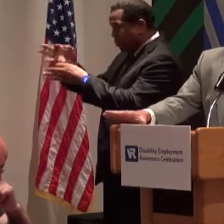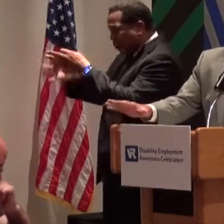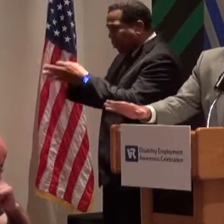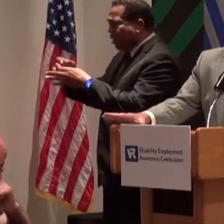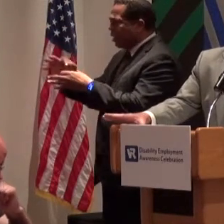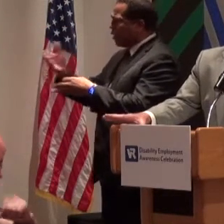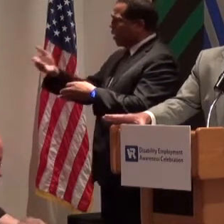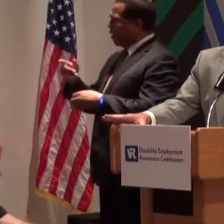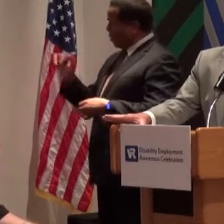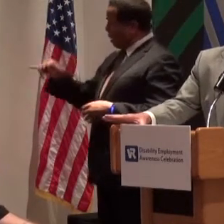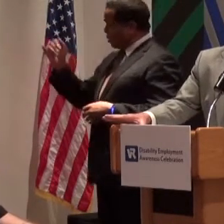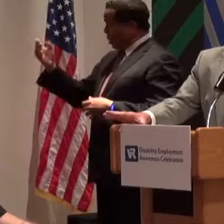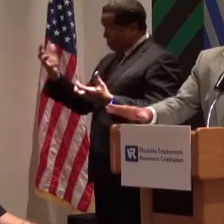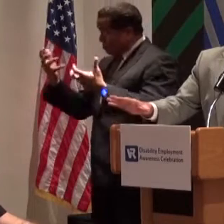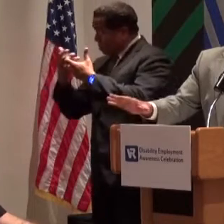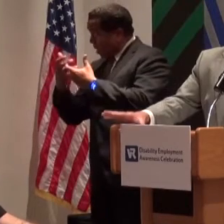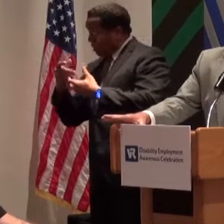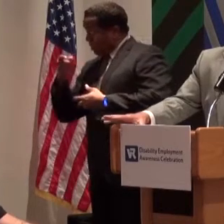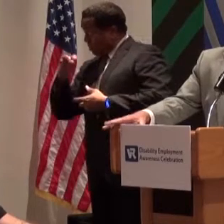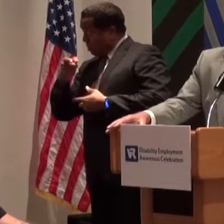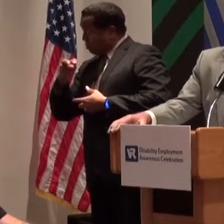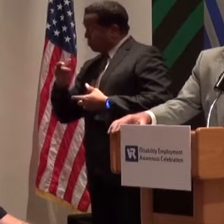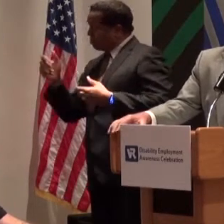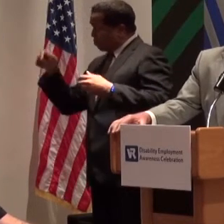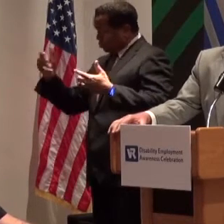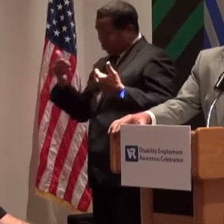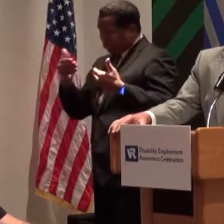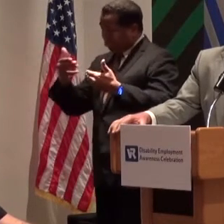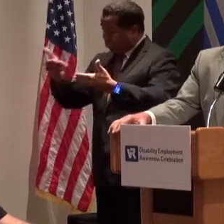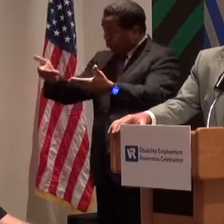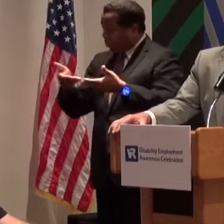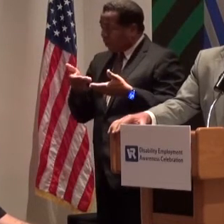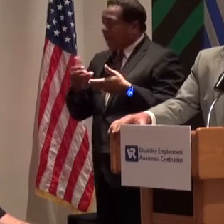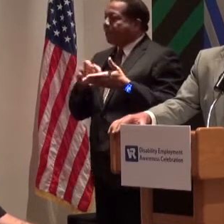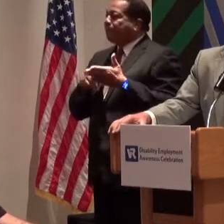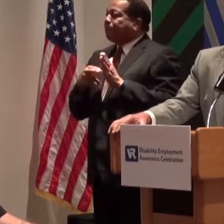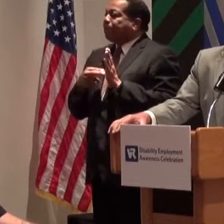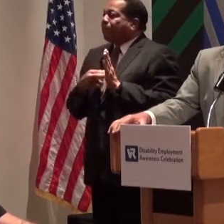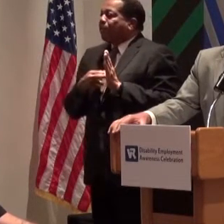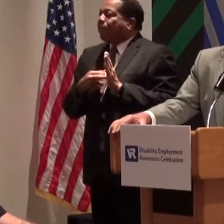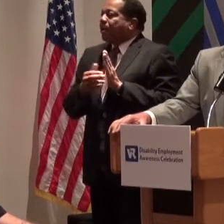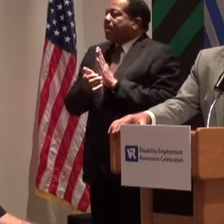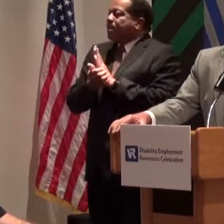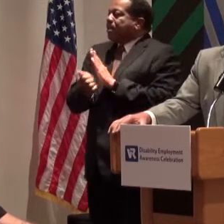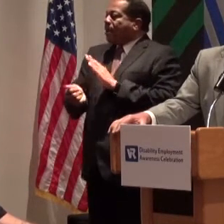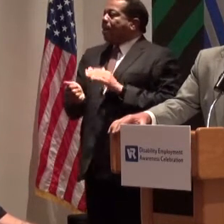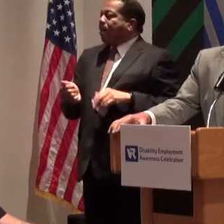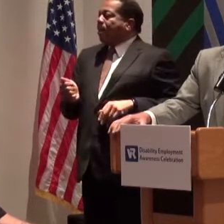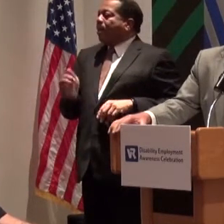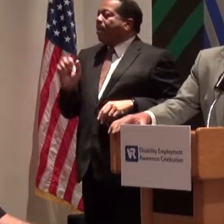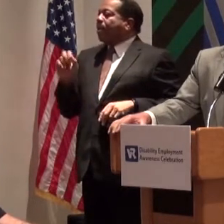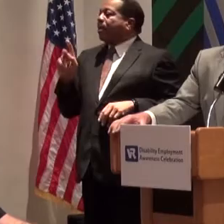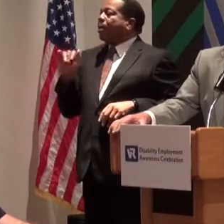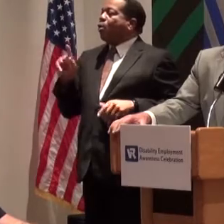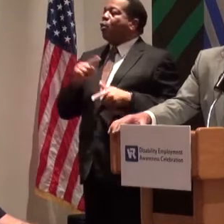If that job description does not require a certain skill or a physical ability,